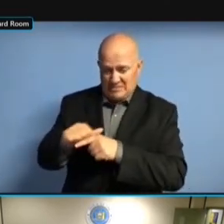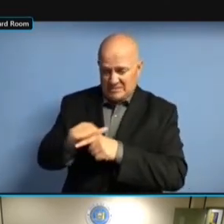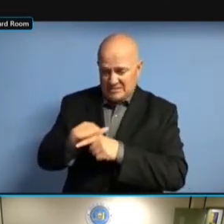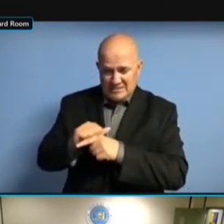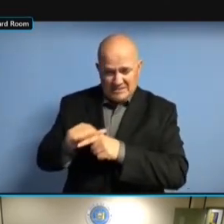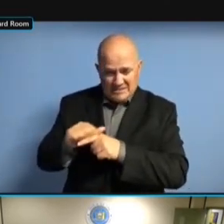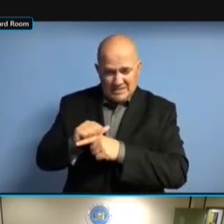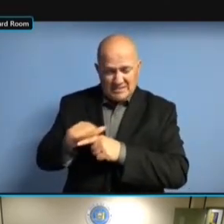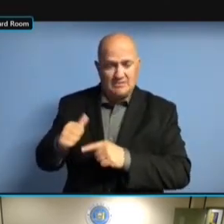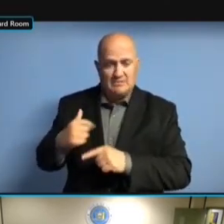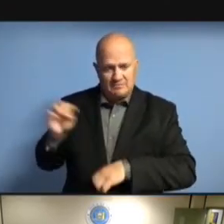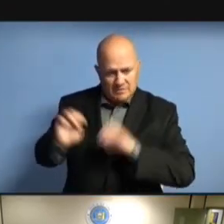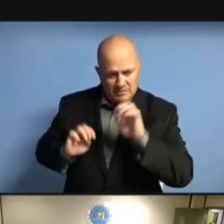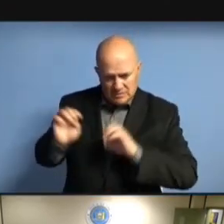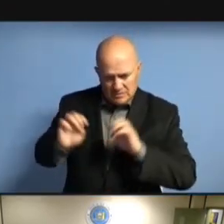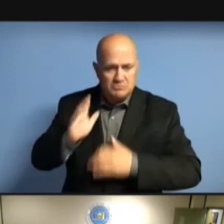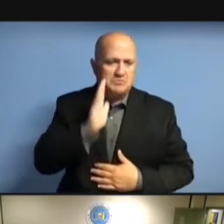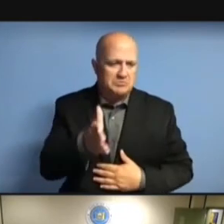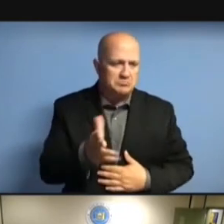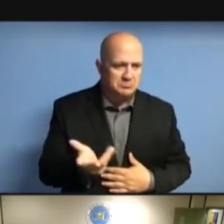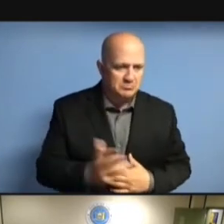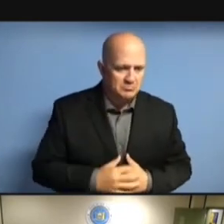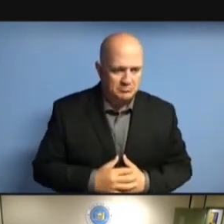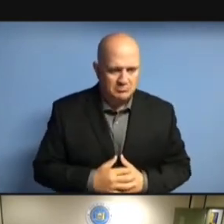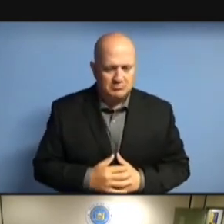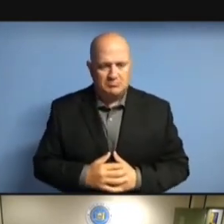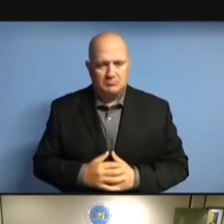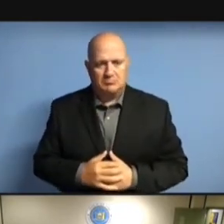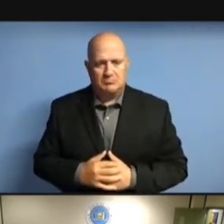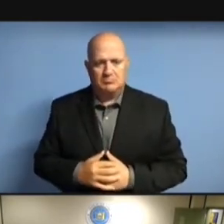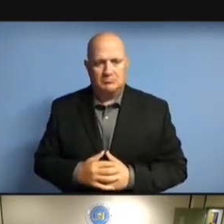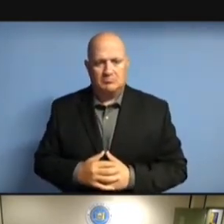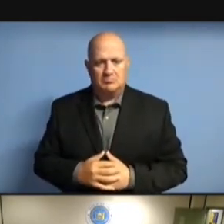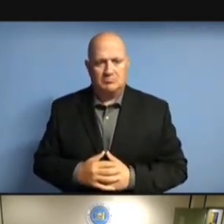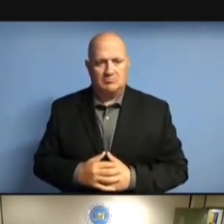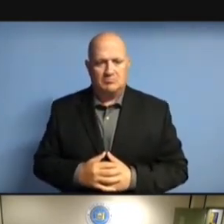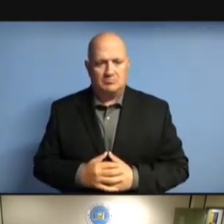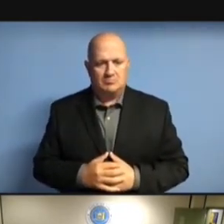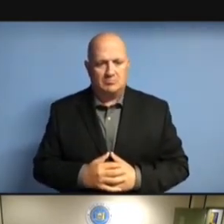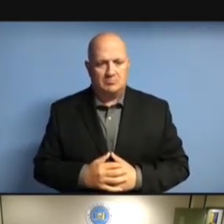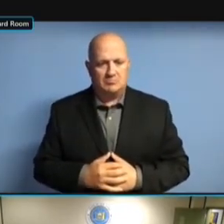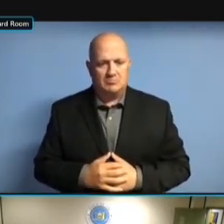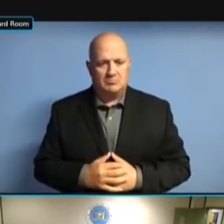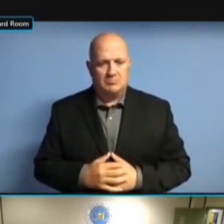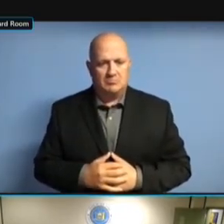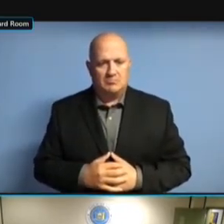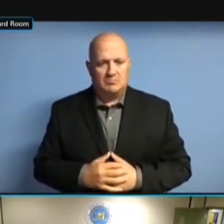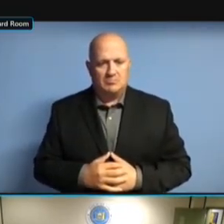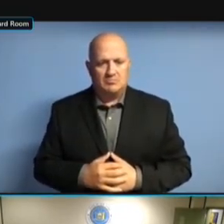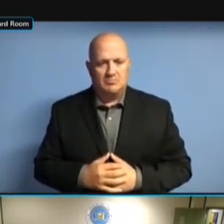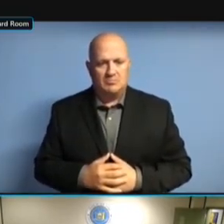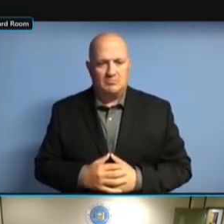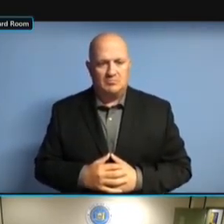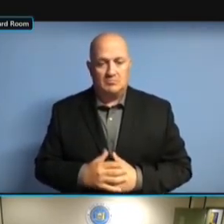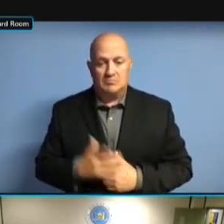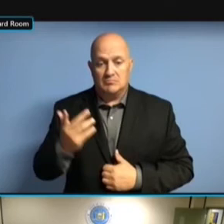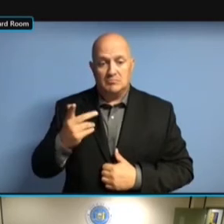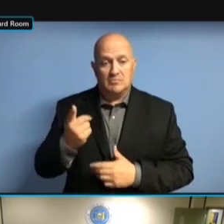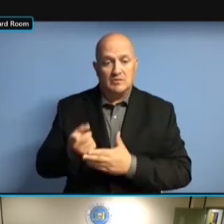EVALUATIONS PREVIOUSLY. LAST EVALUATIONS PREVIOUSLY. LAST WEEK, EVALUATIONS PREVIOUSLY. LAST WEEK, WE EVALUATIONS PREVIOUSLY. LAST WEEK, WE HA EVALUATIONS PREVIOUSLY. LAST WEEK, WE PROVIDED EVALUATIONS PREVIOUSLY. LAST WEEK, WE PROVIDED A EVALUATIONS PREVIOUSLY. LAST WEEK, WE PROVIDED A PROJECT